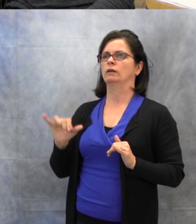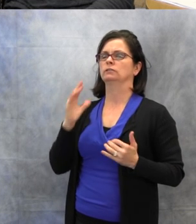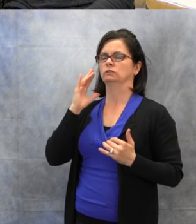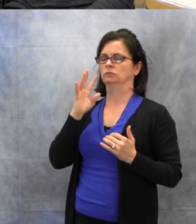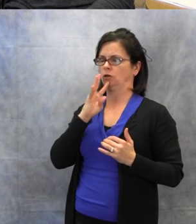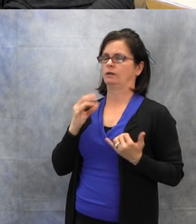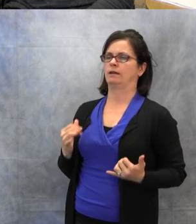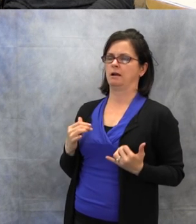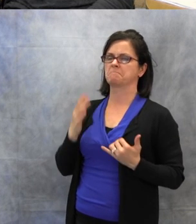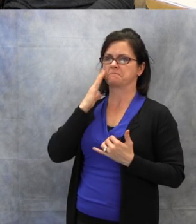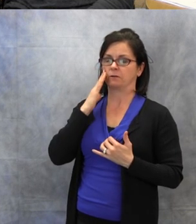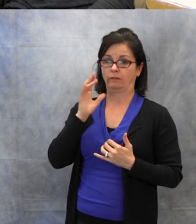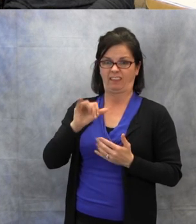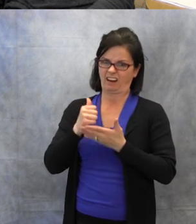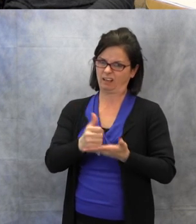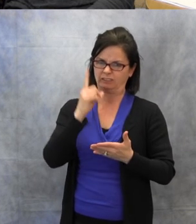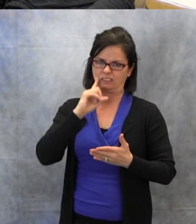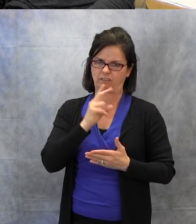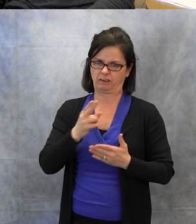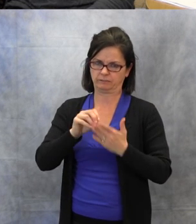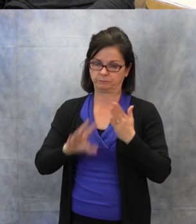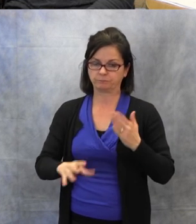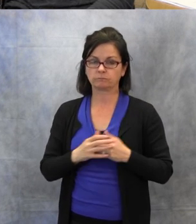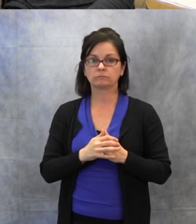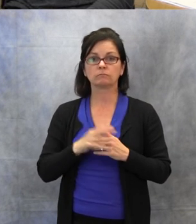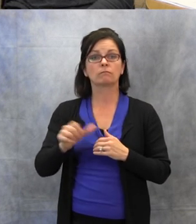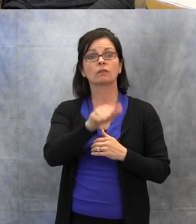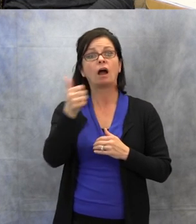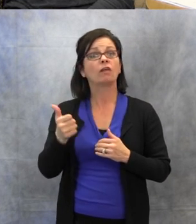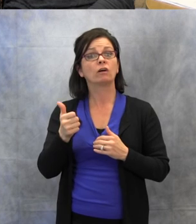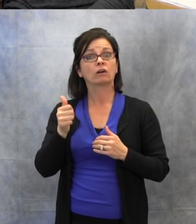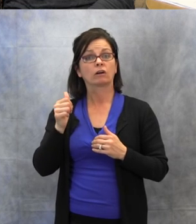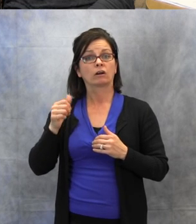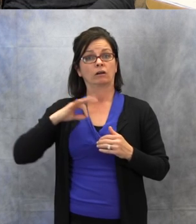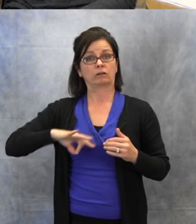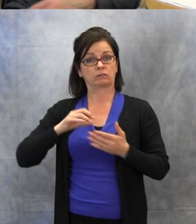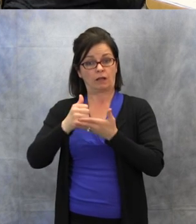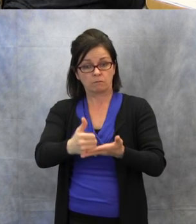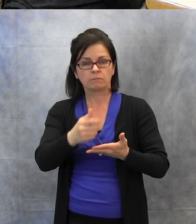If you have handouts to give to the students, allow them